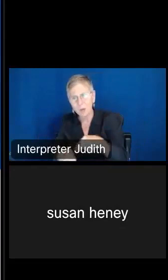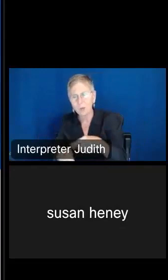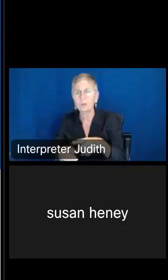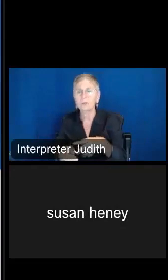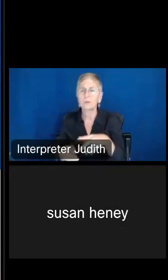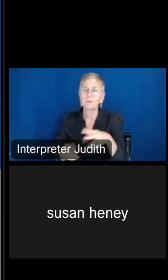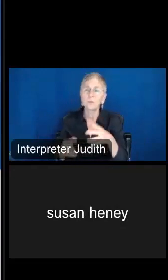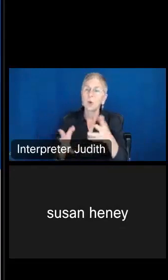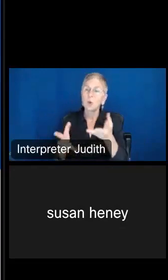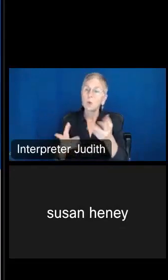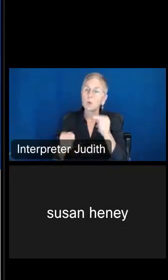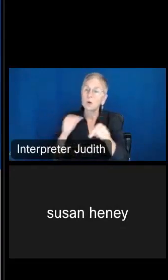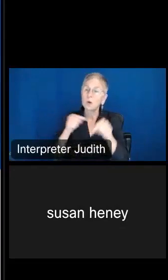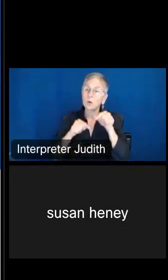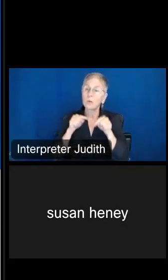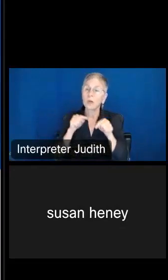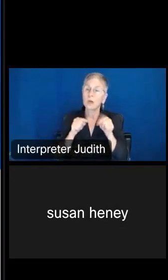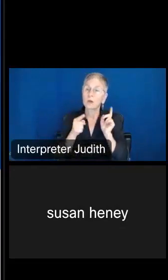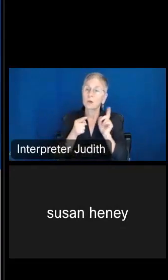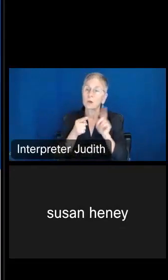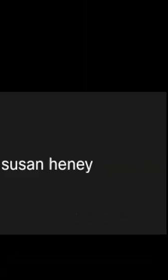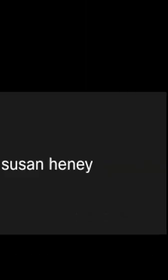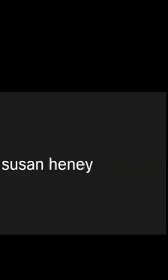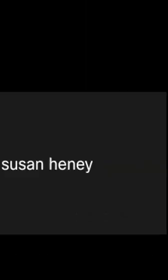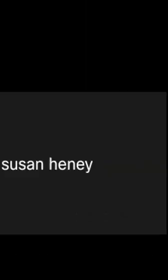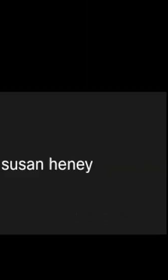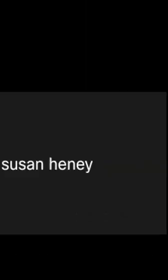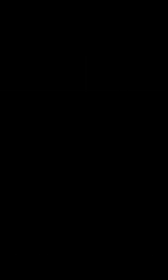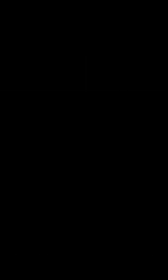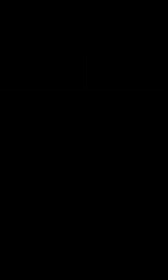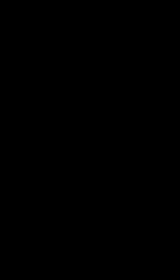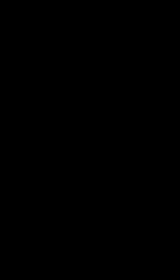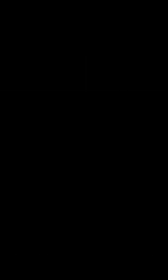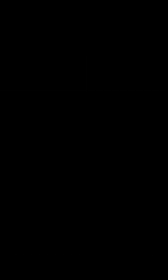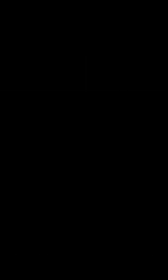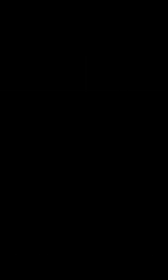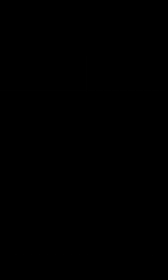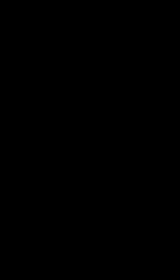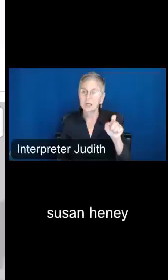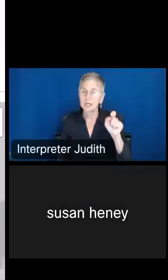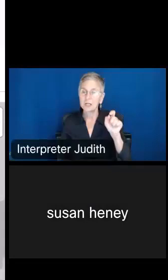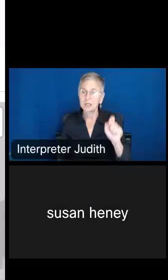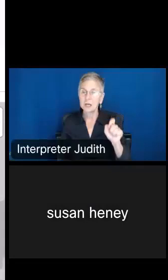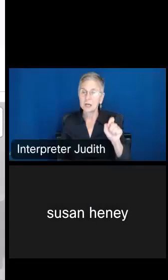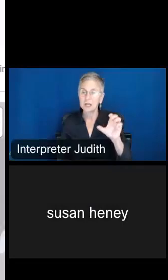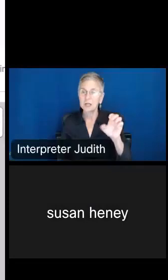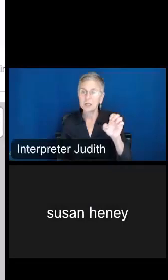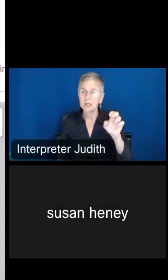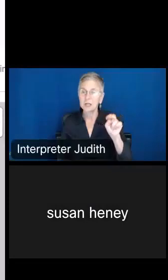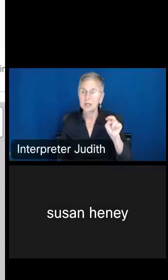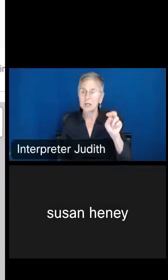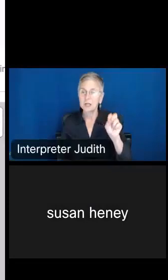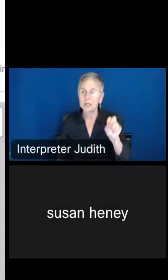back to our data.census.gov. I'm going to go to my filters and only change